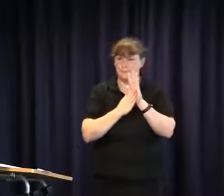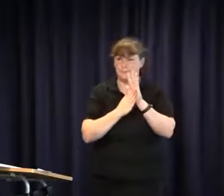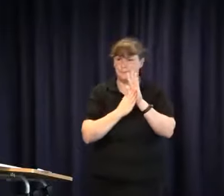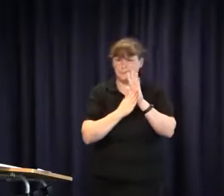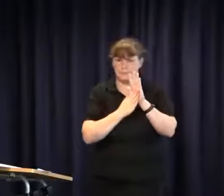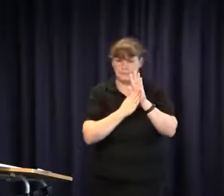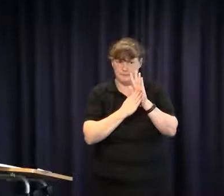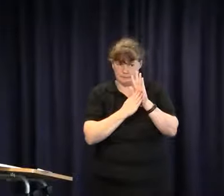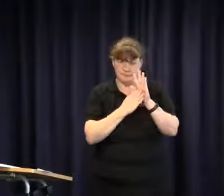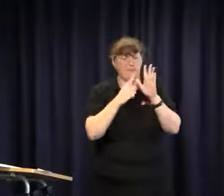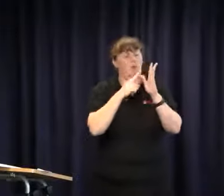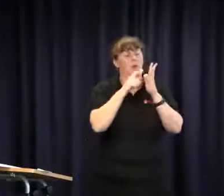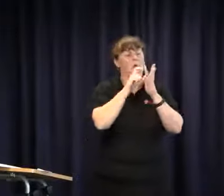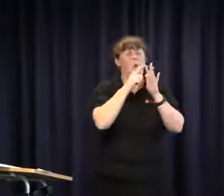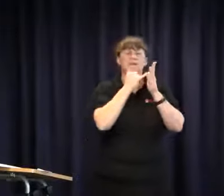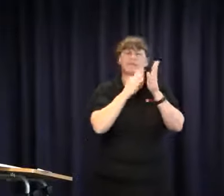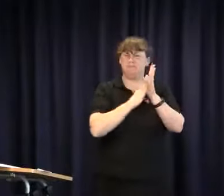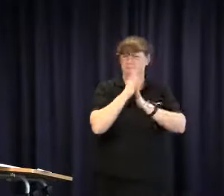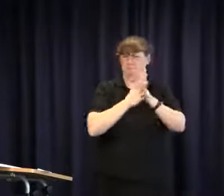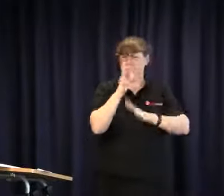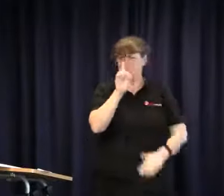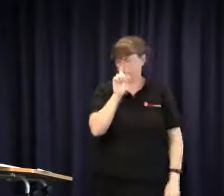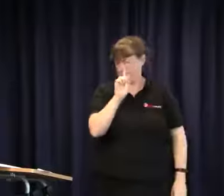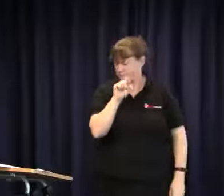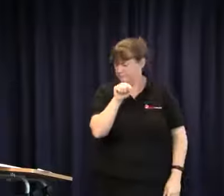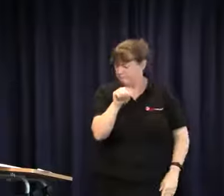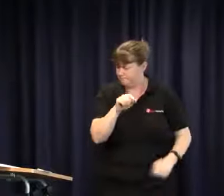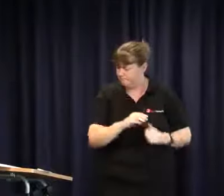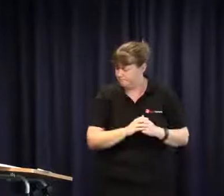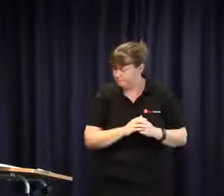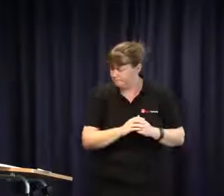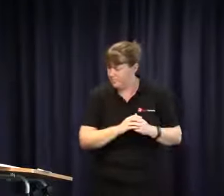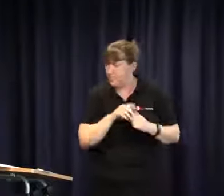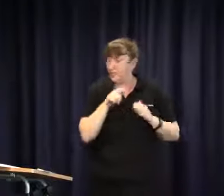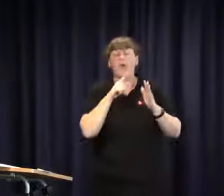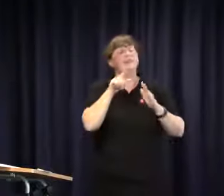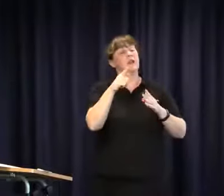issues really do relate to the topic audism. Some of you may be asking what does audism